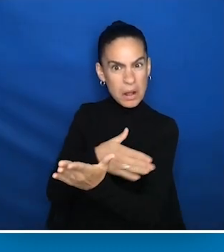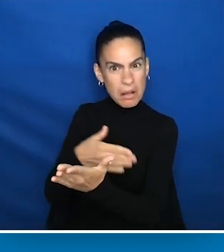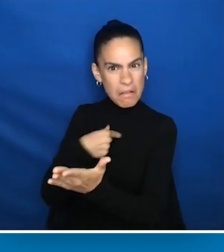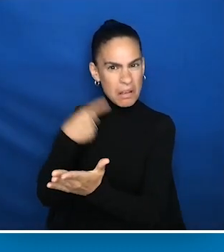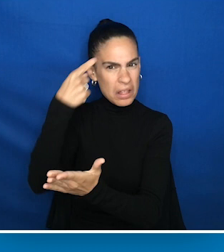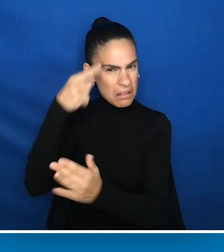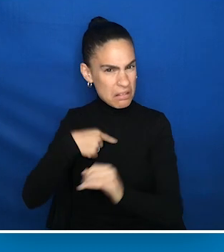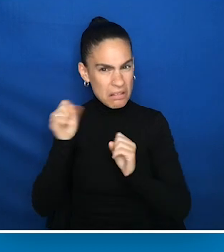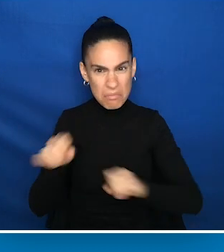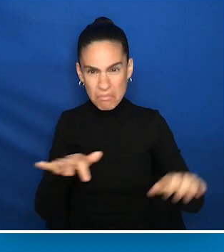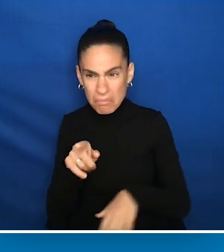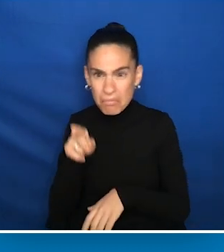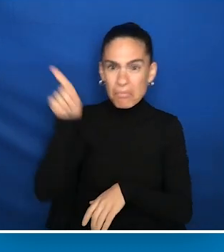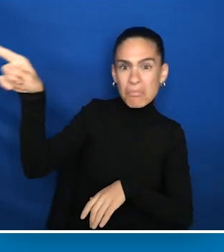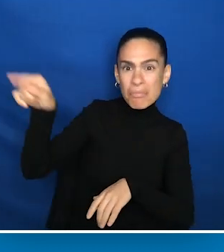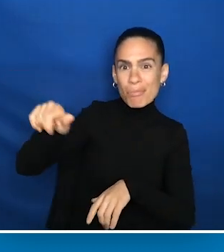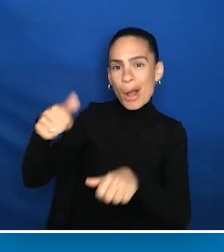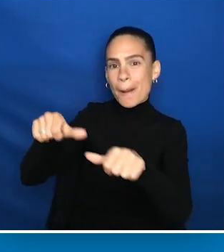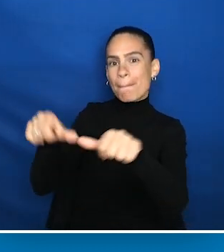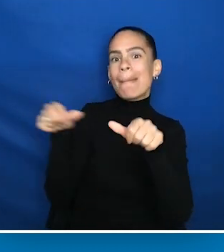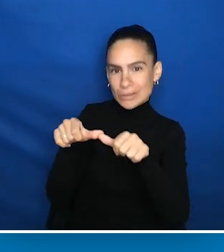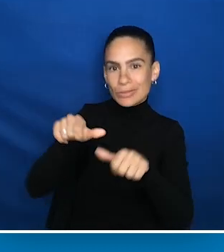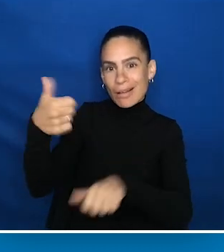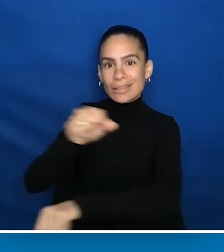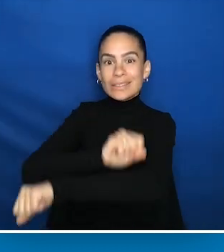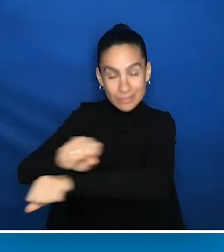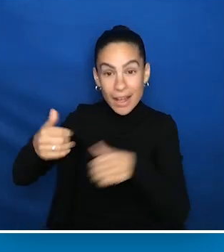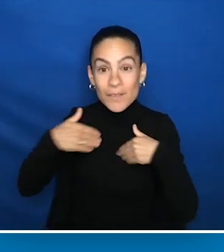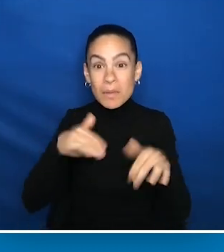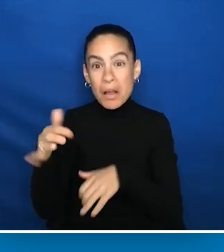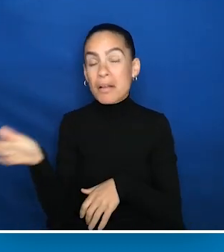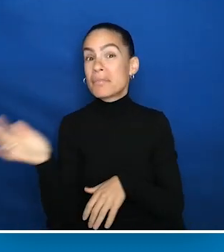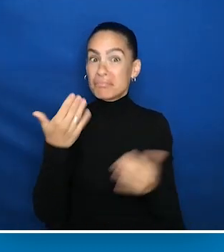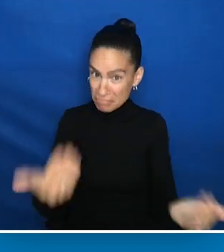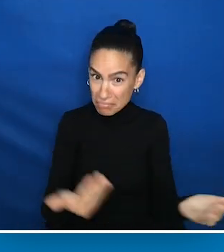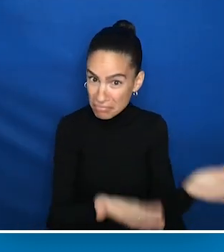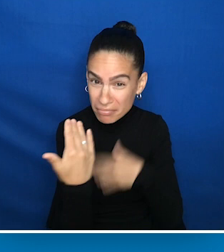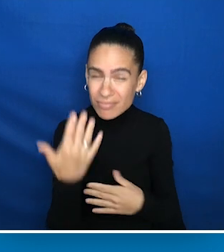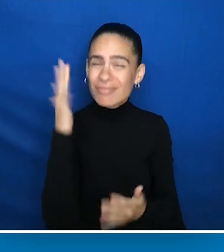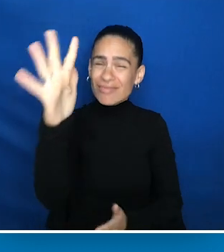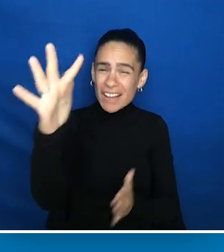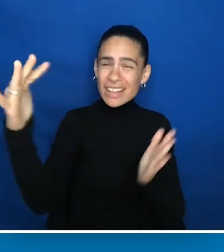There's, you know, there's an upright piano and I can play this." 5000 people didn't bat an eye, and they go to that stage.